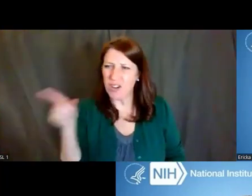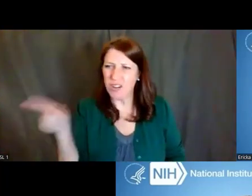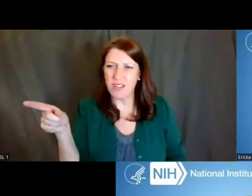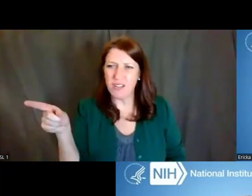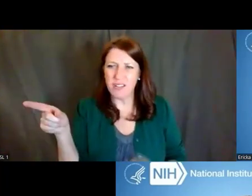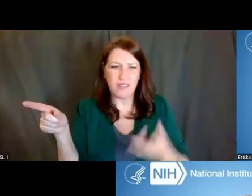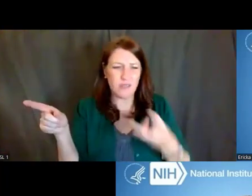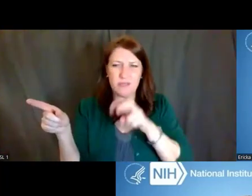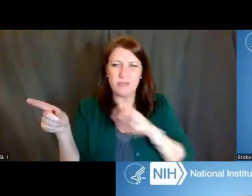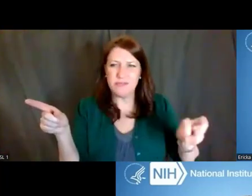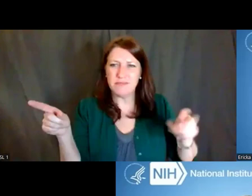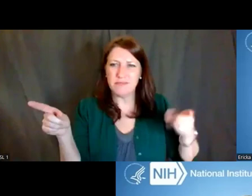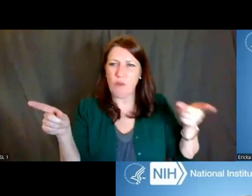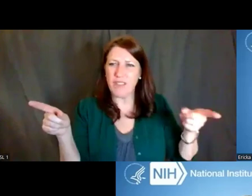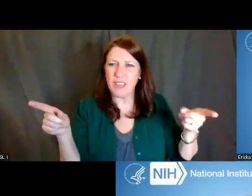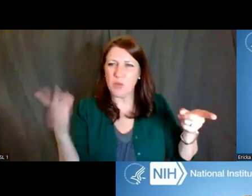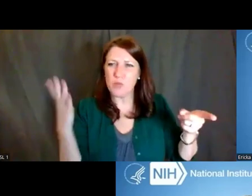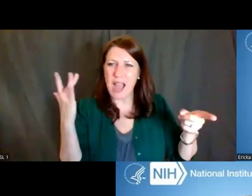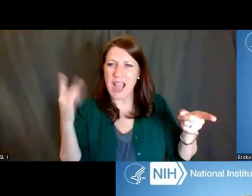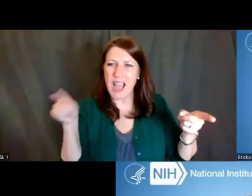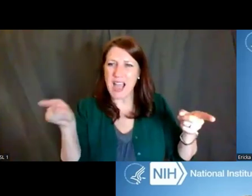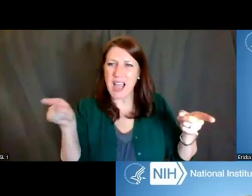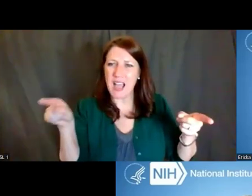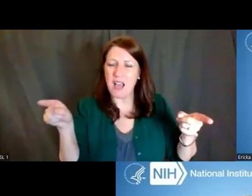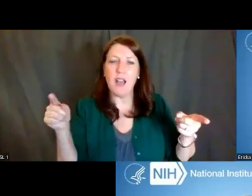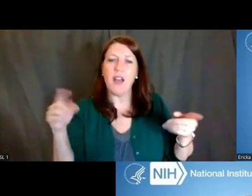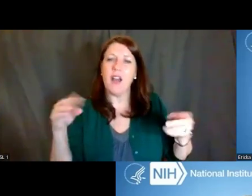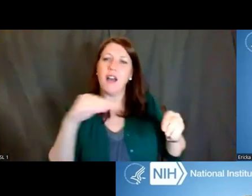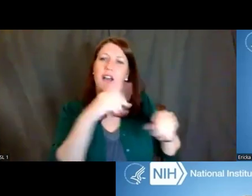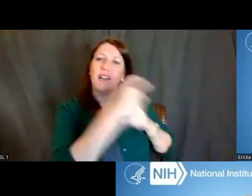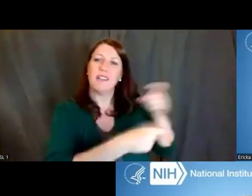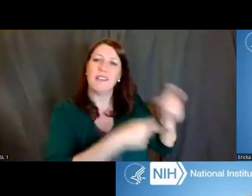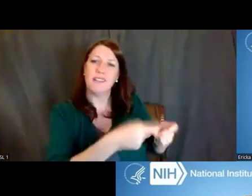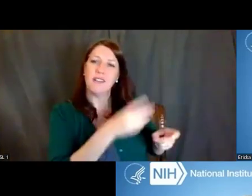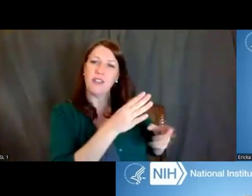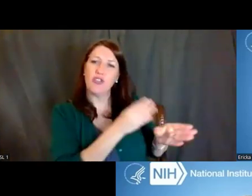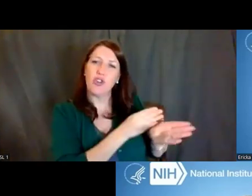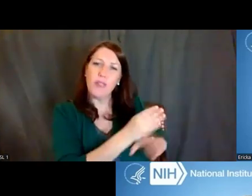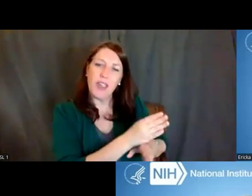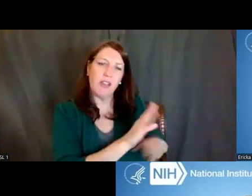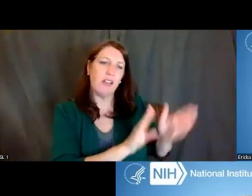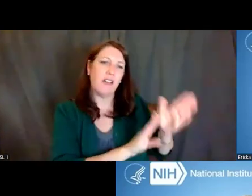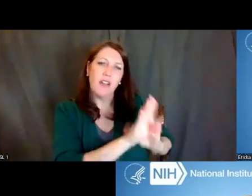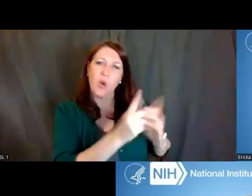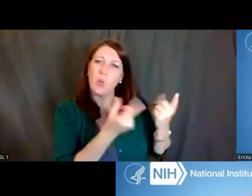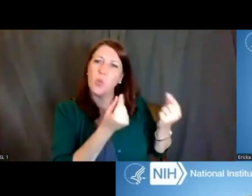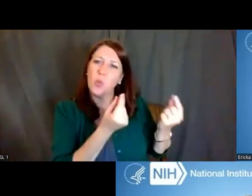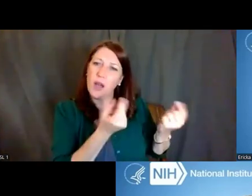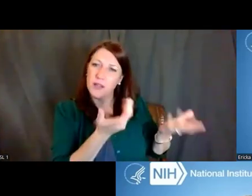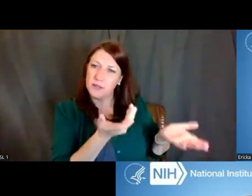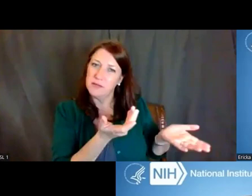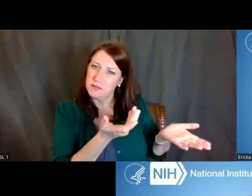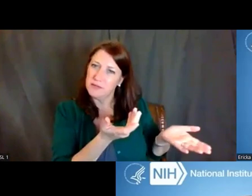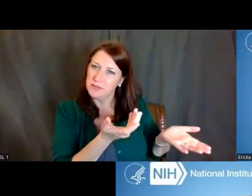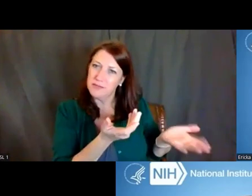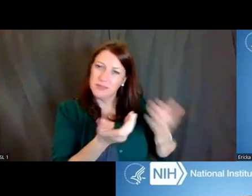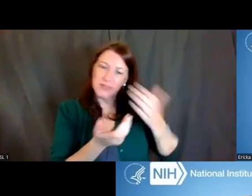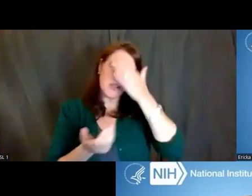What do they contribute to your career growth and trajectory? You bring people in, mentors and sponsors --